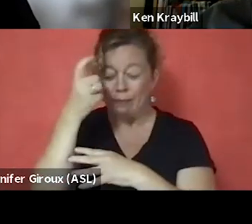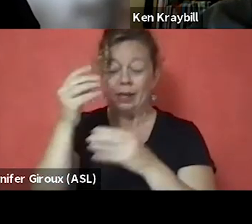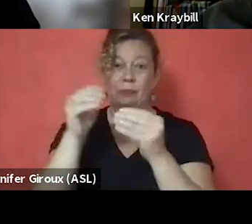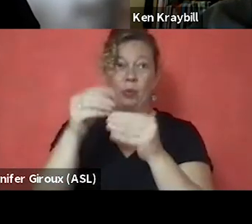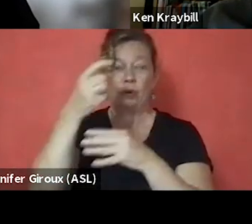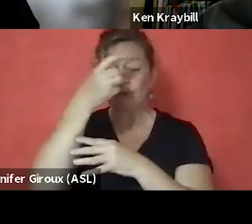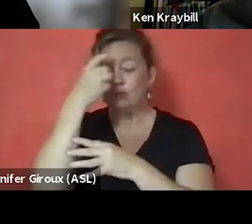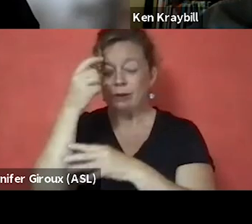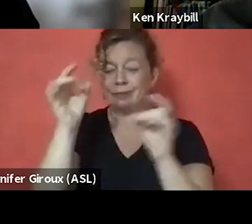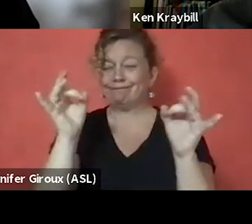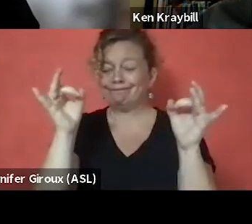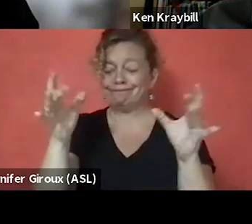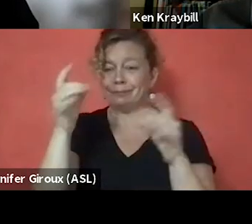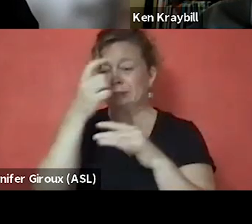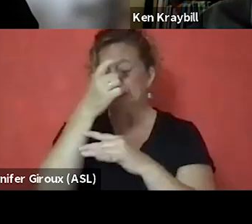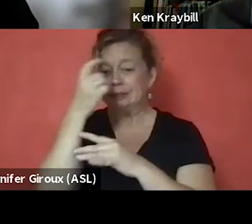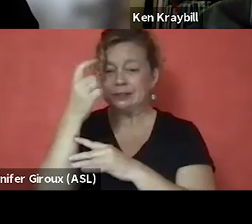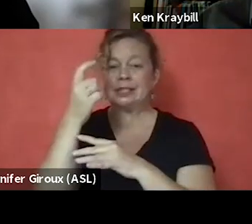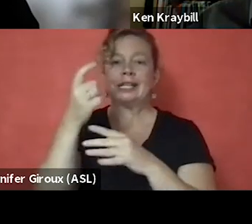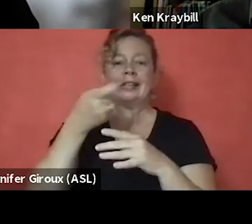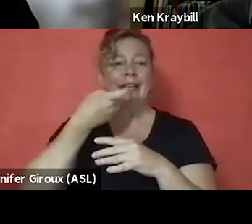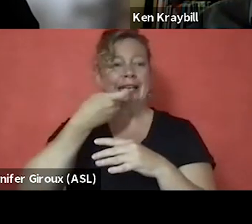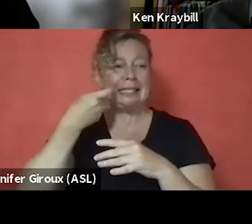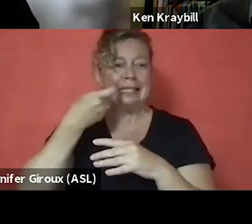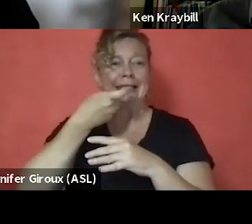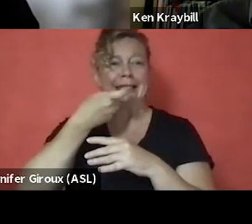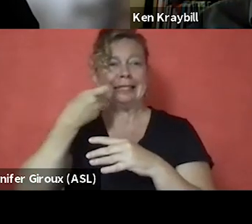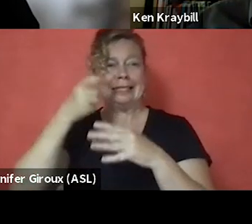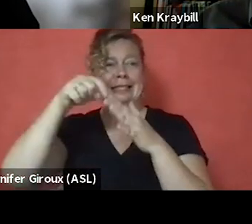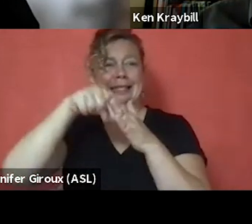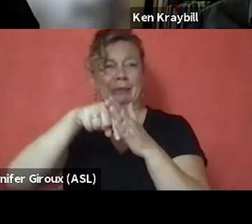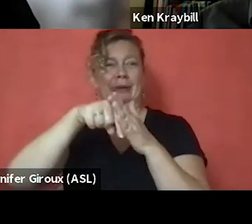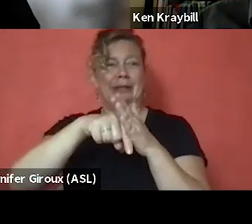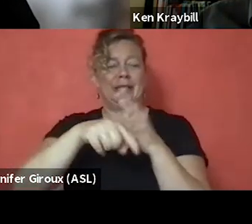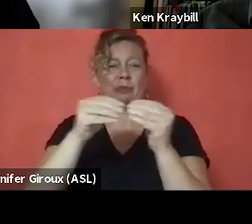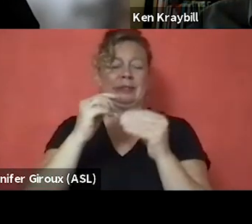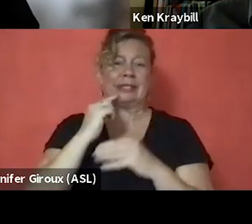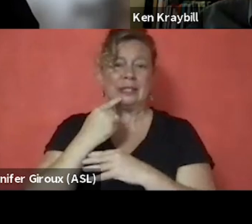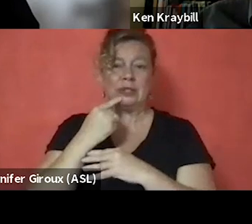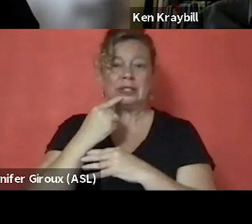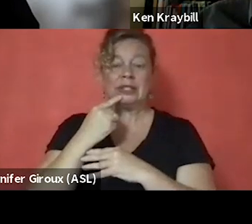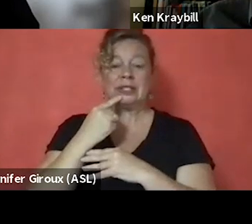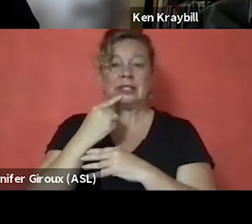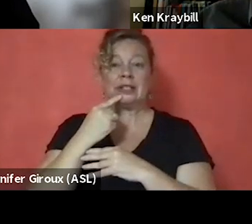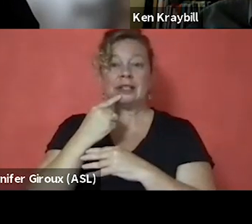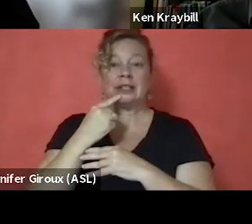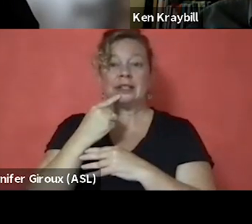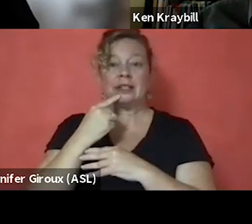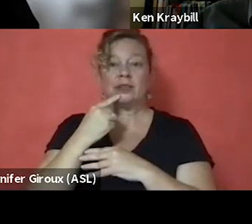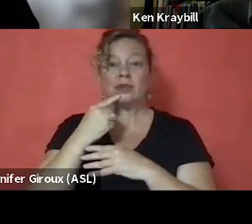and the pit of addiction gets deeper and deeper. And there you are coming to a realization